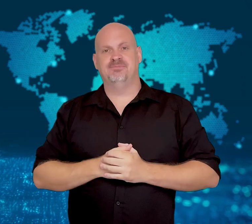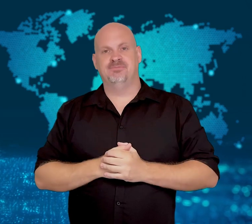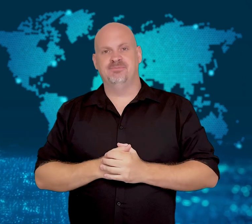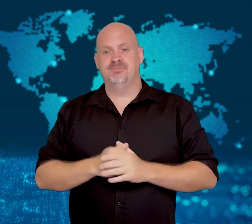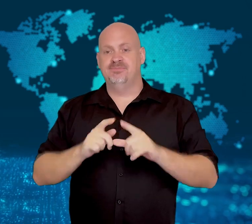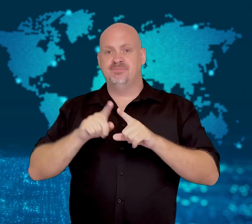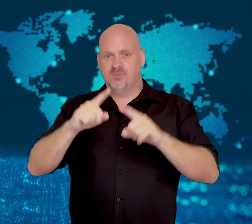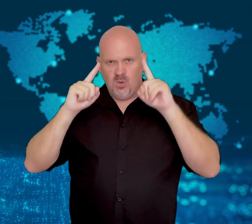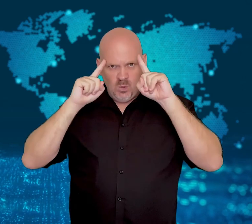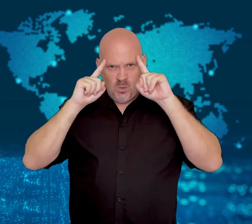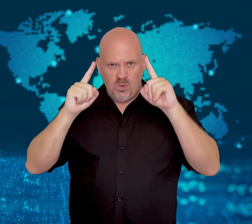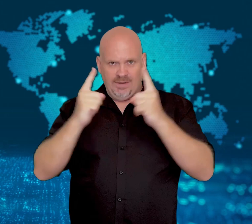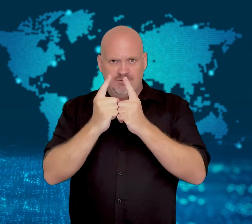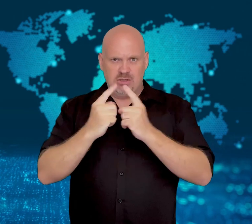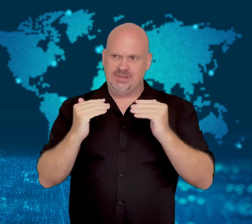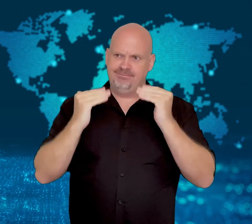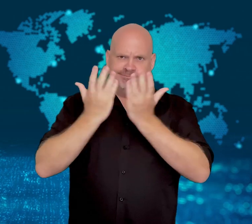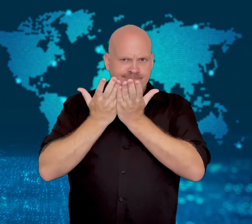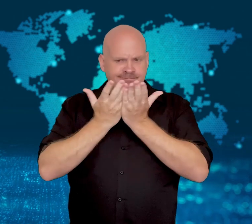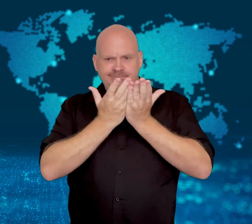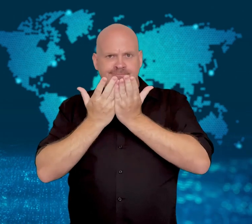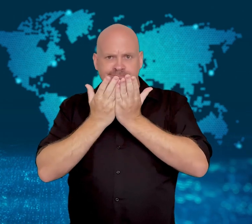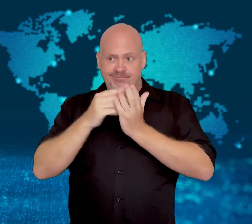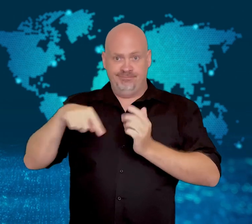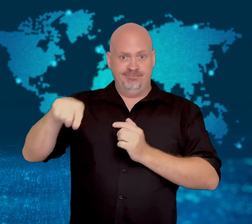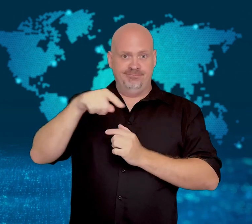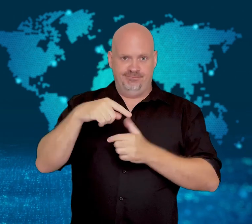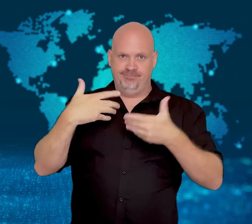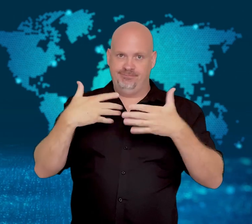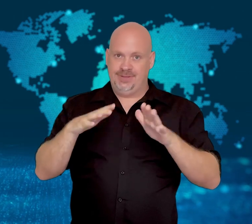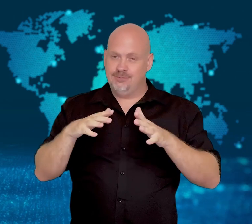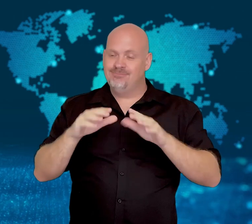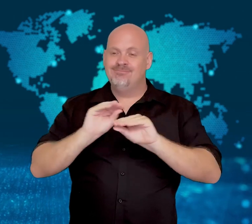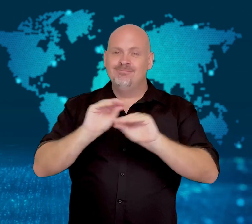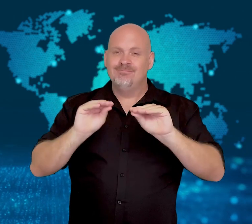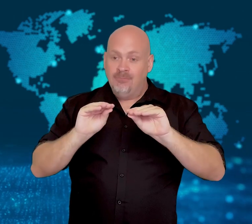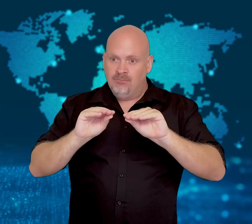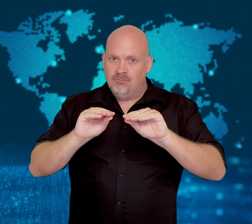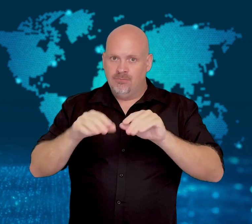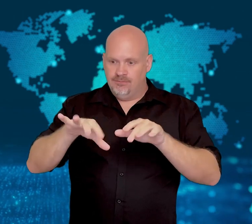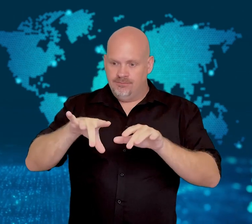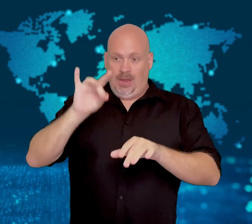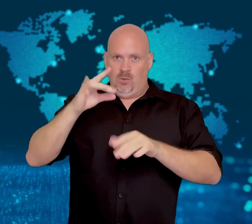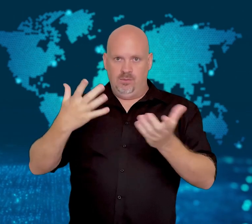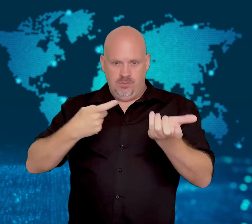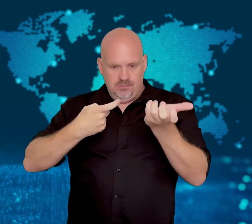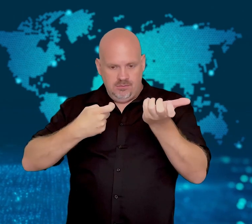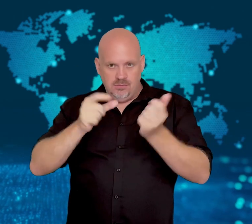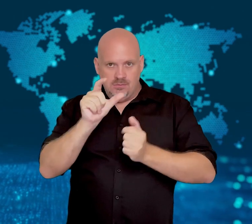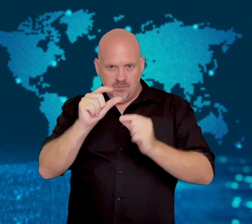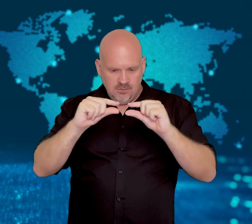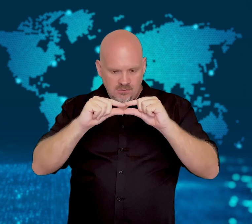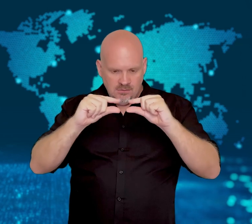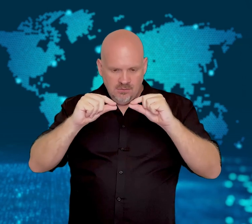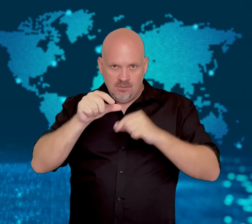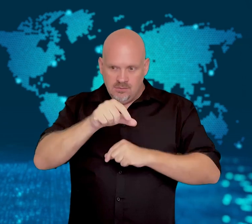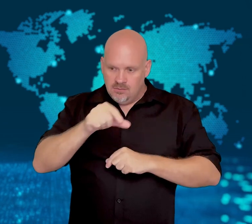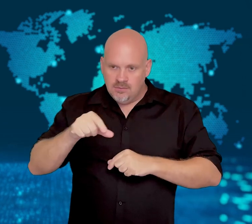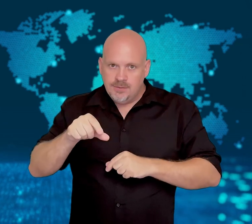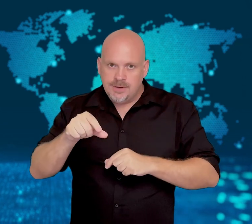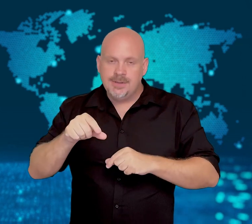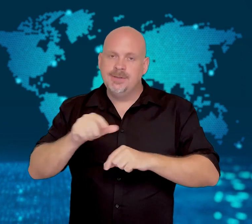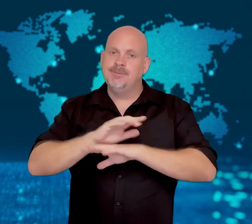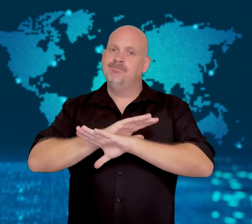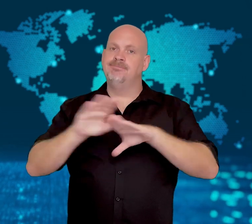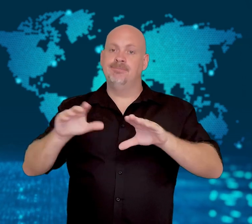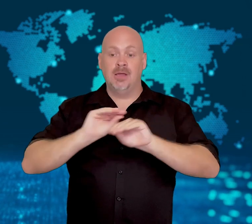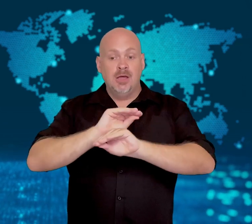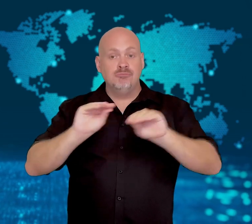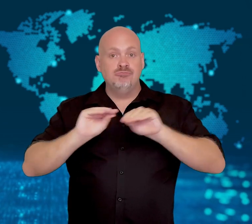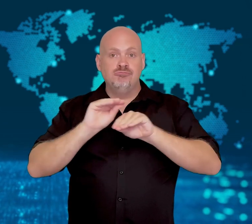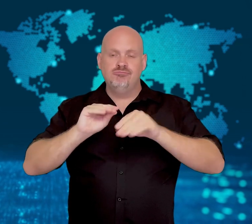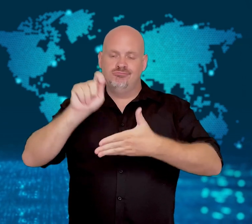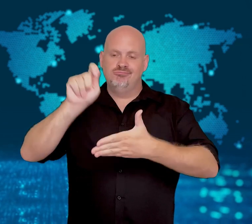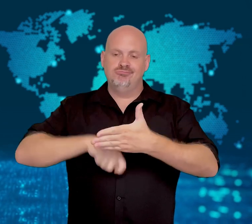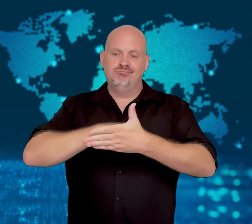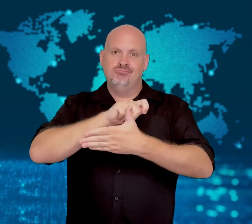University classes have been canceled after bullet casings were found in classrooms.